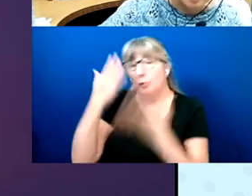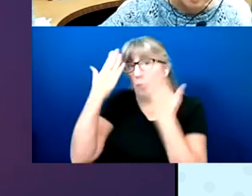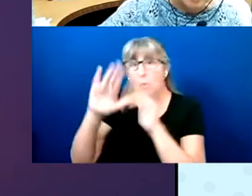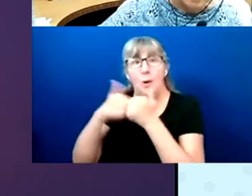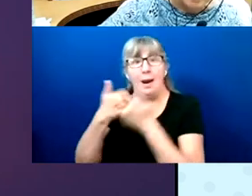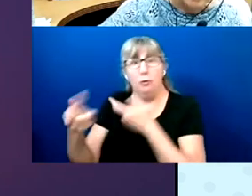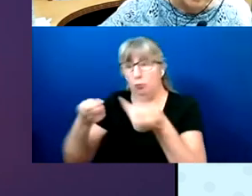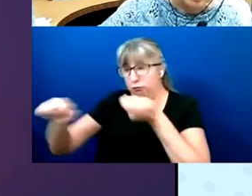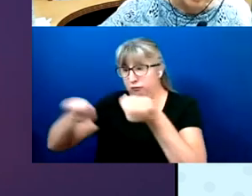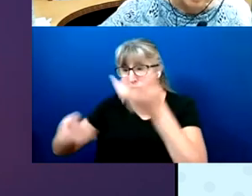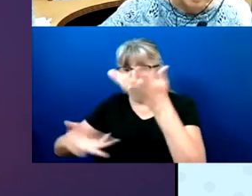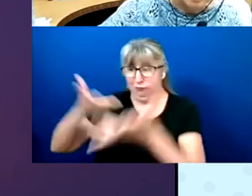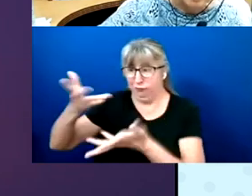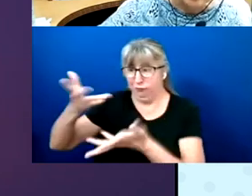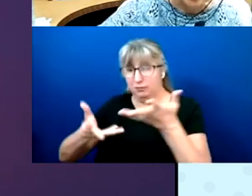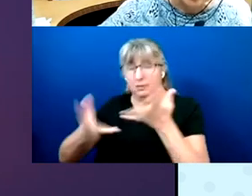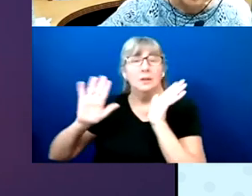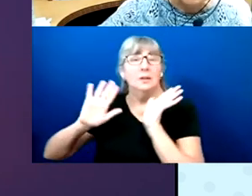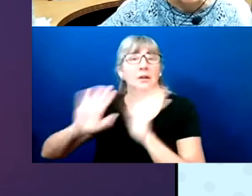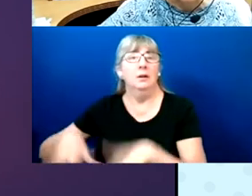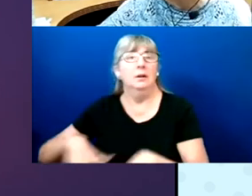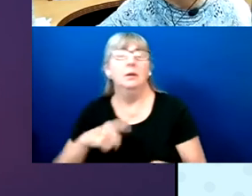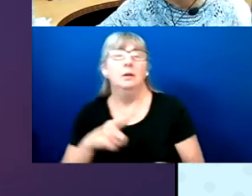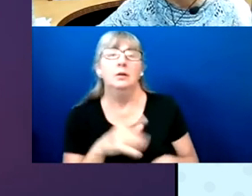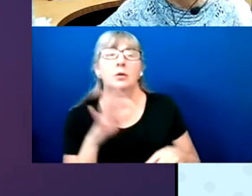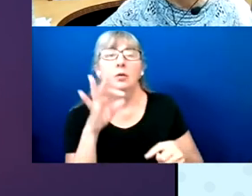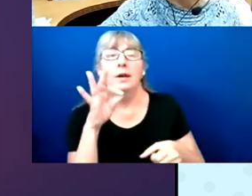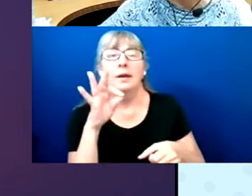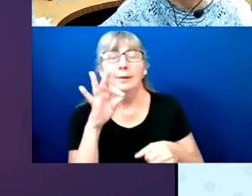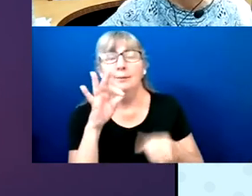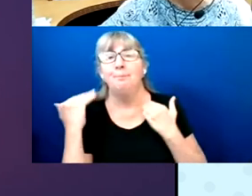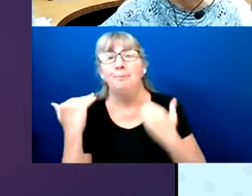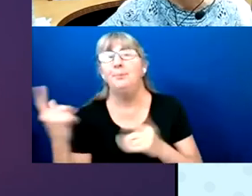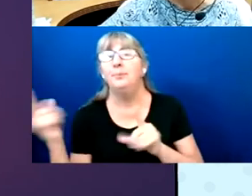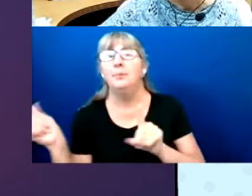And so then they end up voting with assistance.